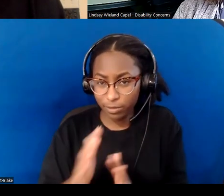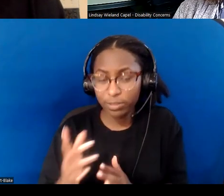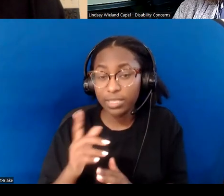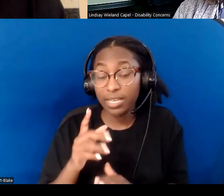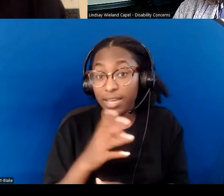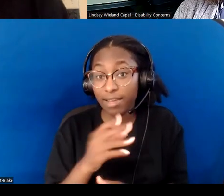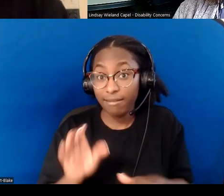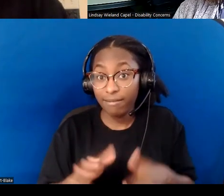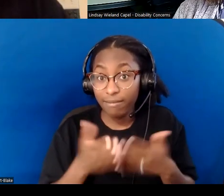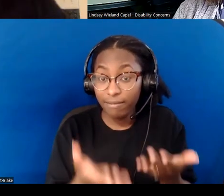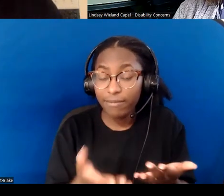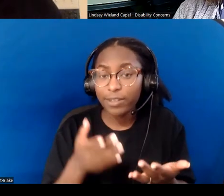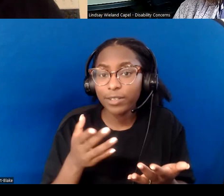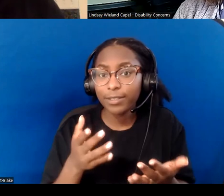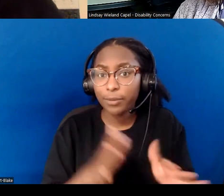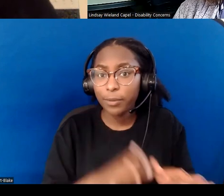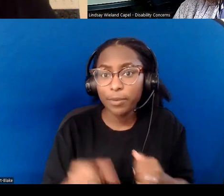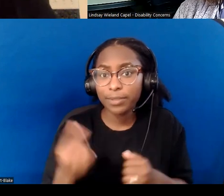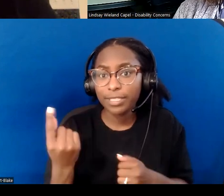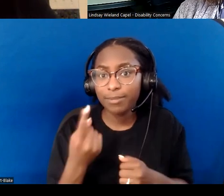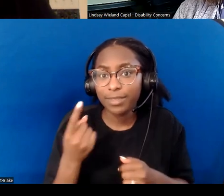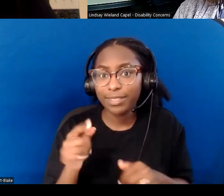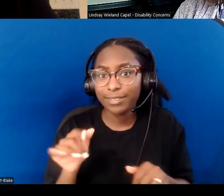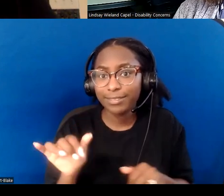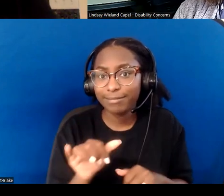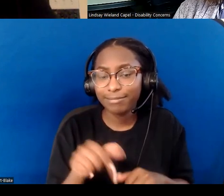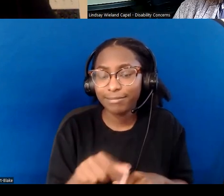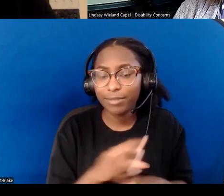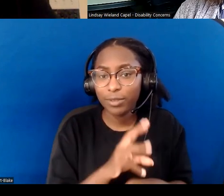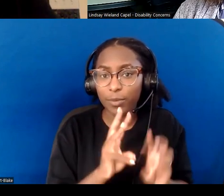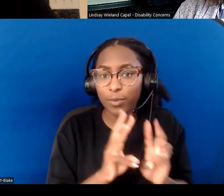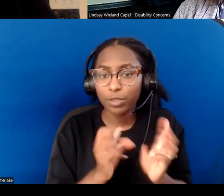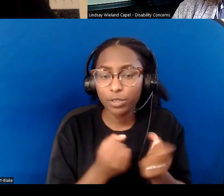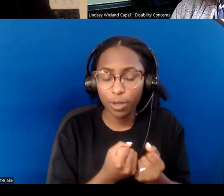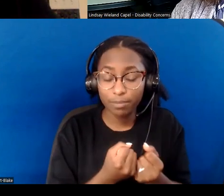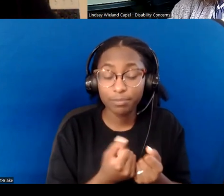We would love to have you think about what happens next as a result of this training.